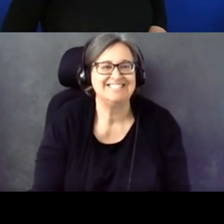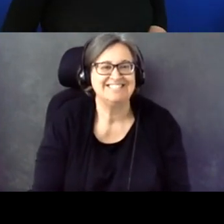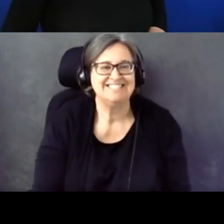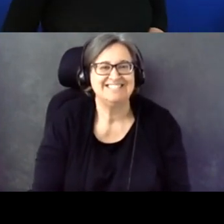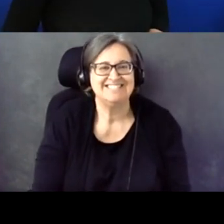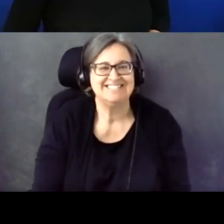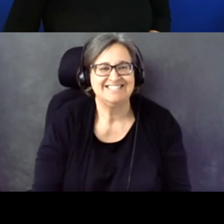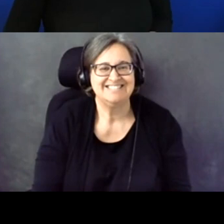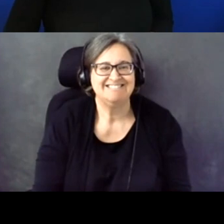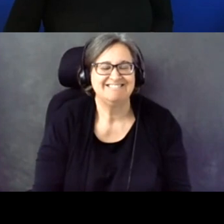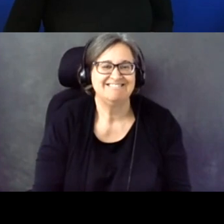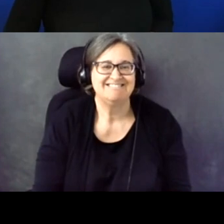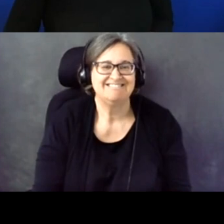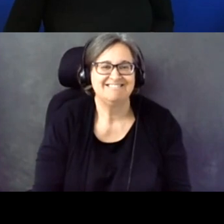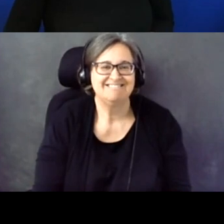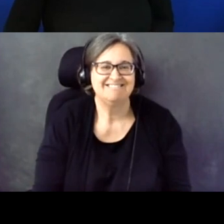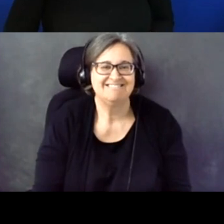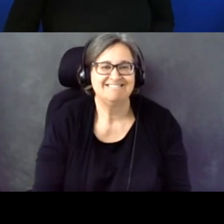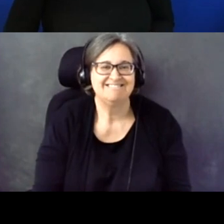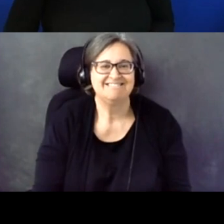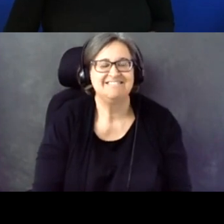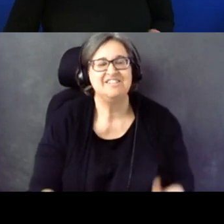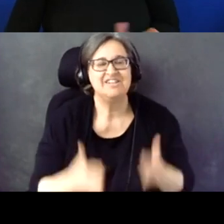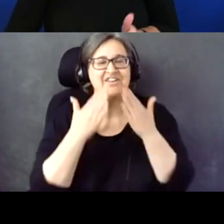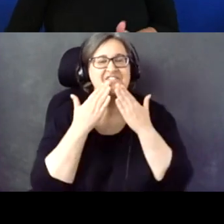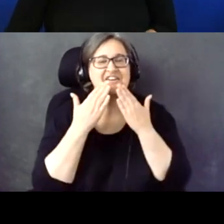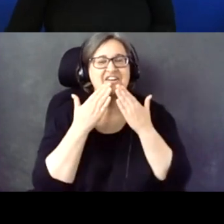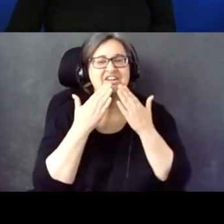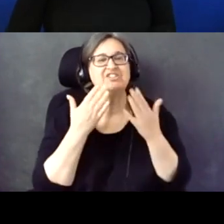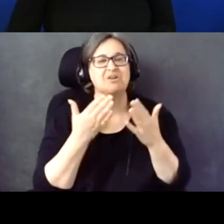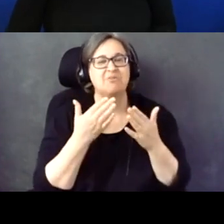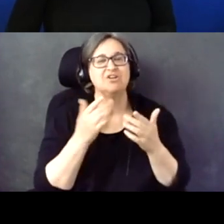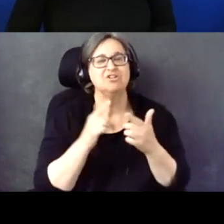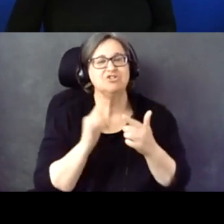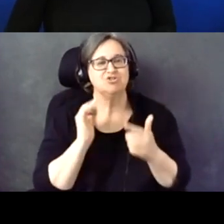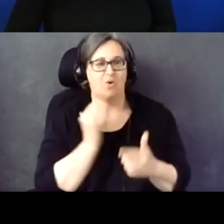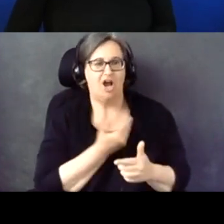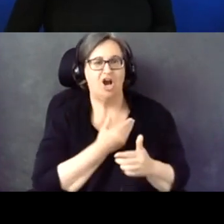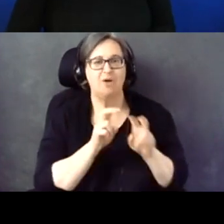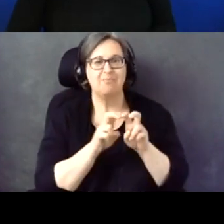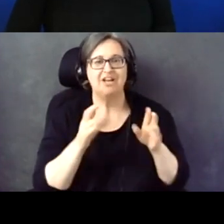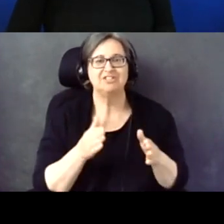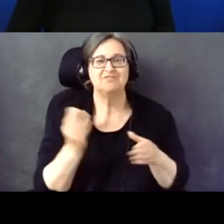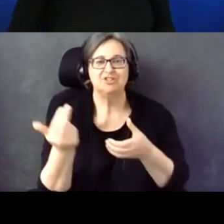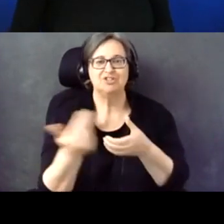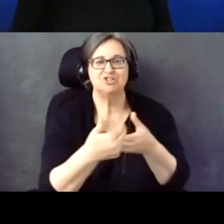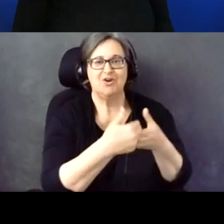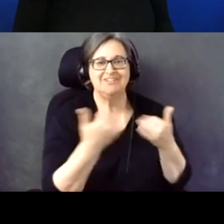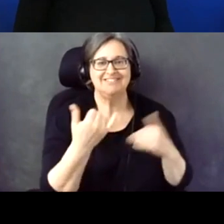panel. Thank you so much, to our panelists for being here today.